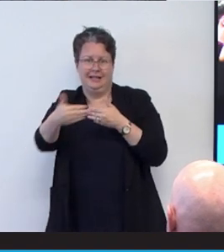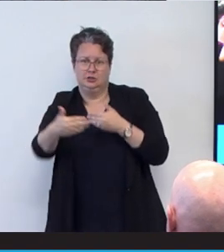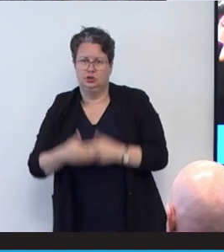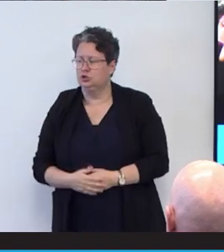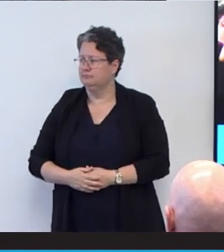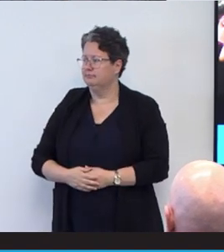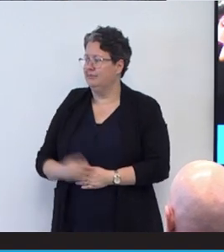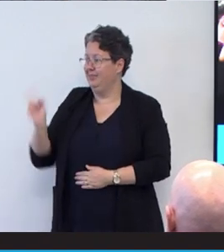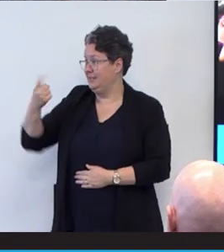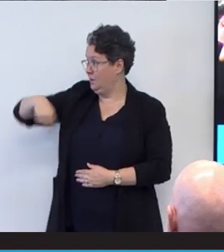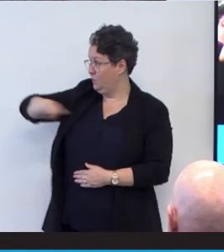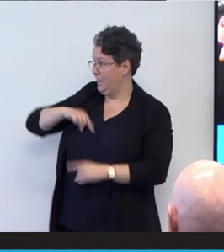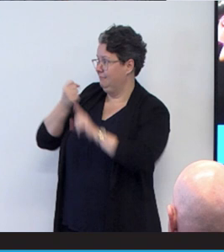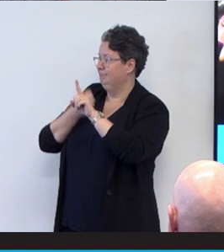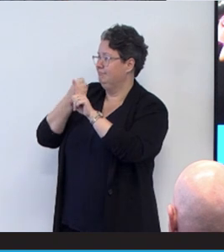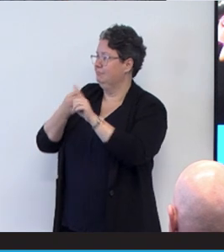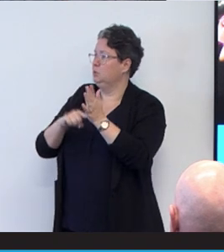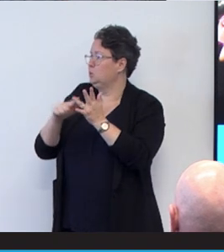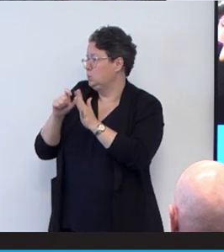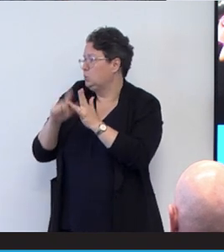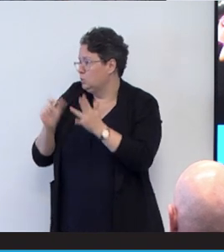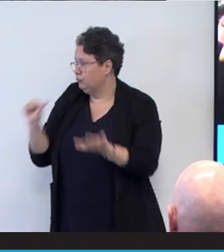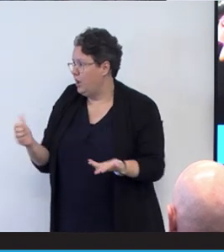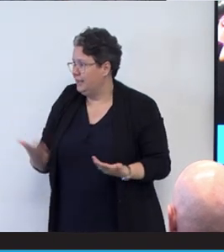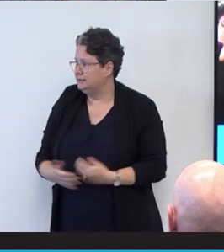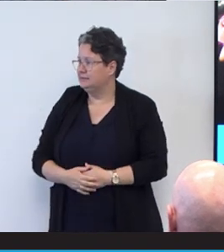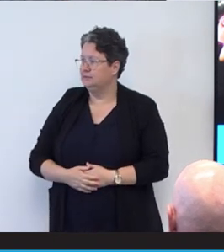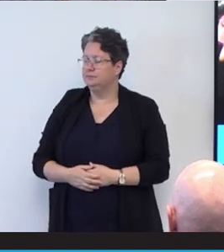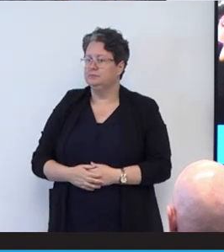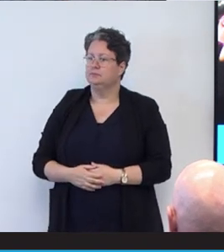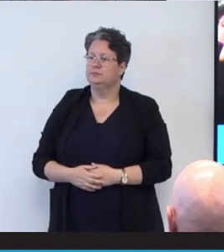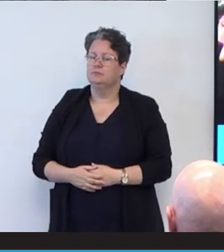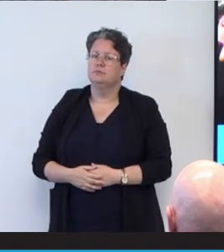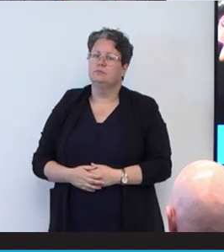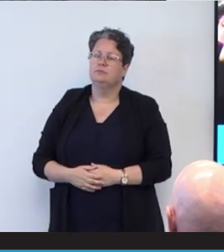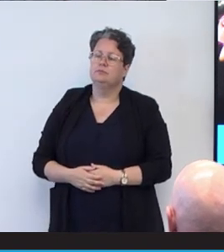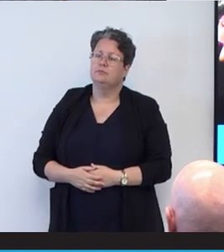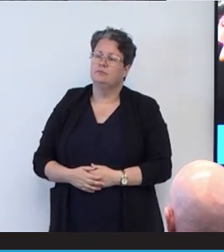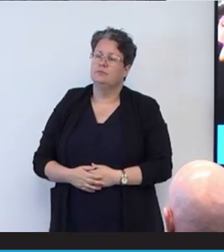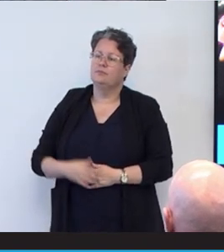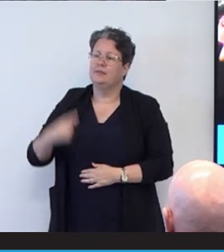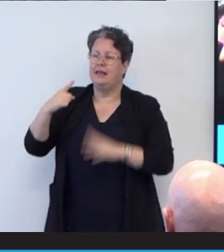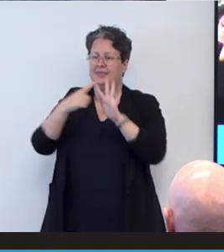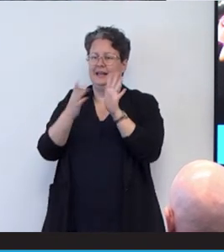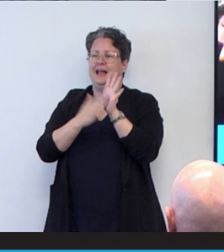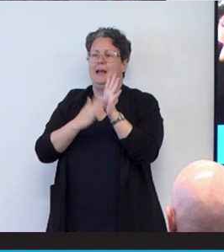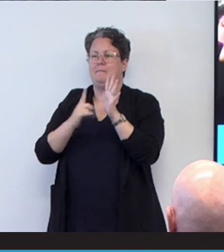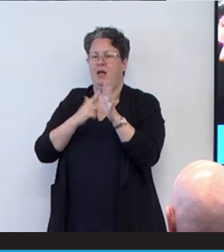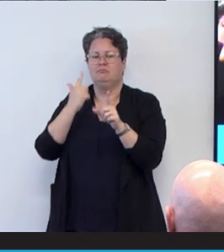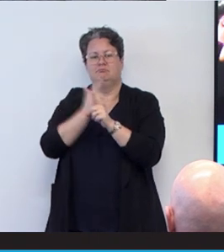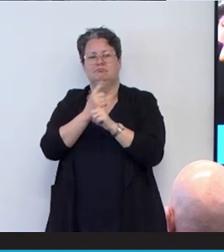we're trying to do. And then I was seeing the Emma's thoughts about her mum as well.